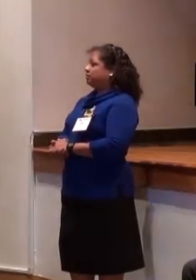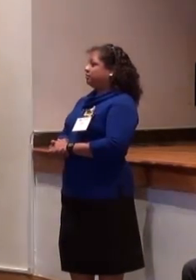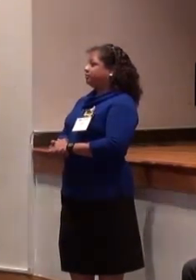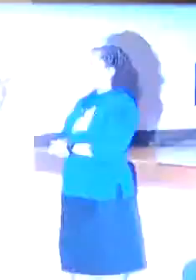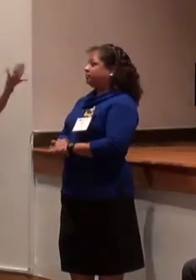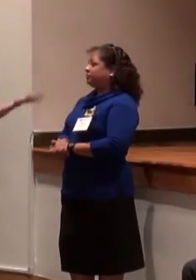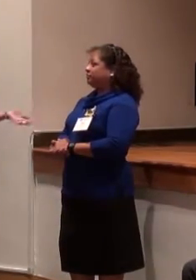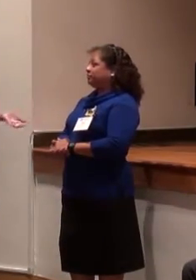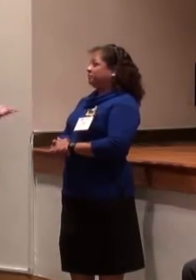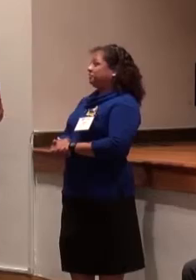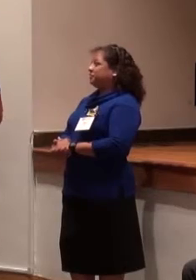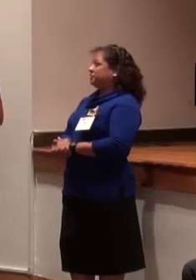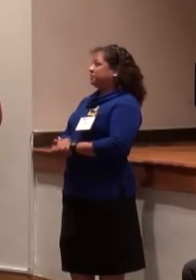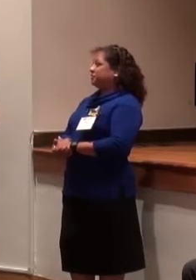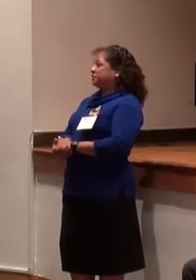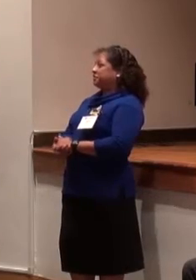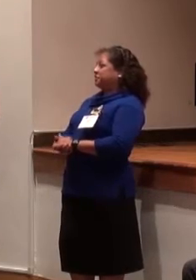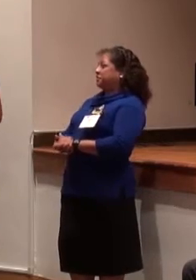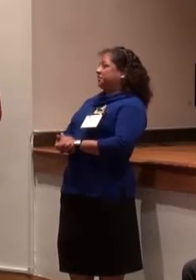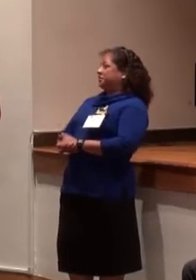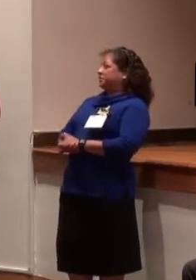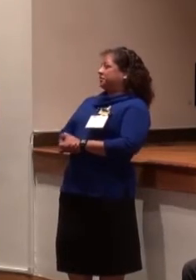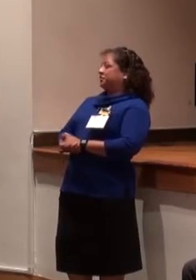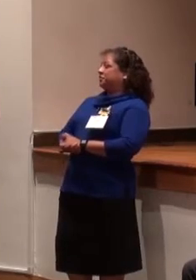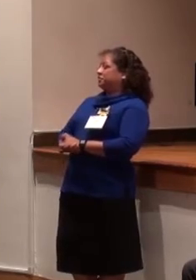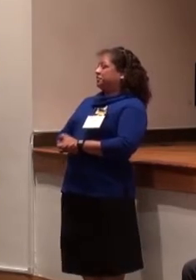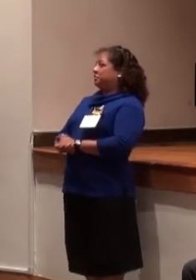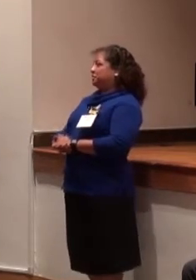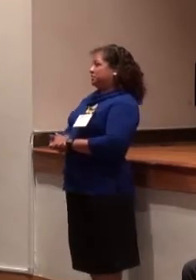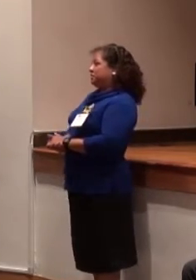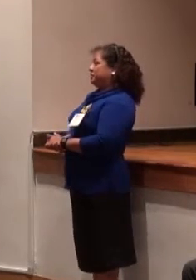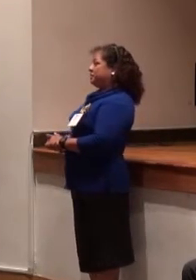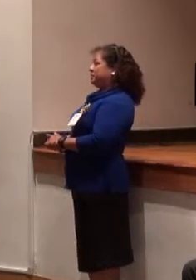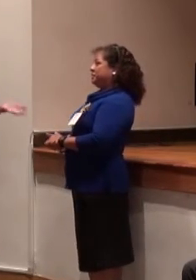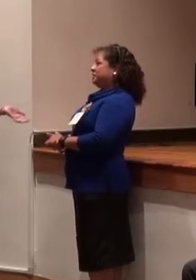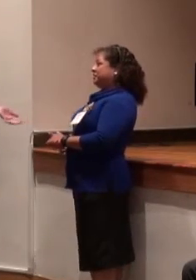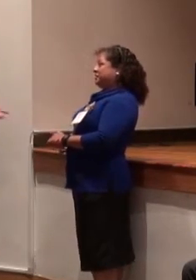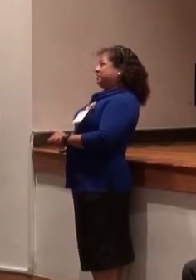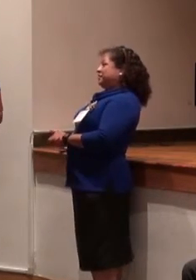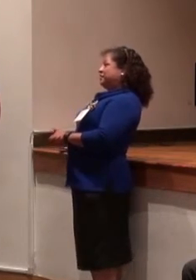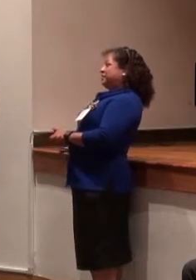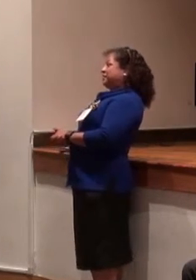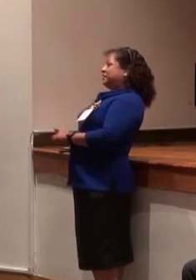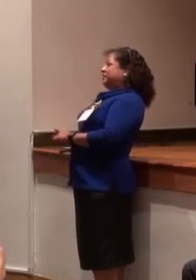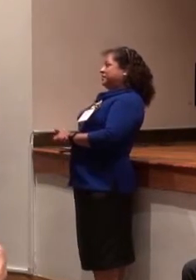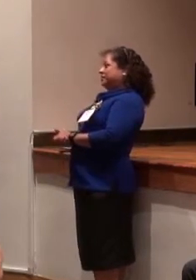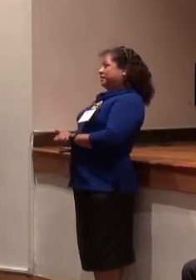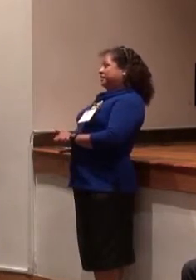so I brought with me two wonderful star employees of ours. We have Robin Taylor and Andrew Phillips.